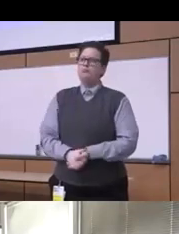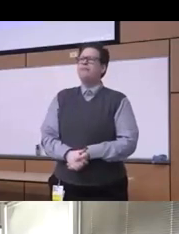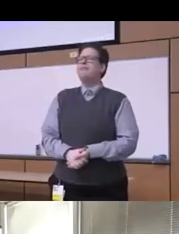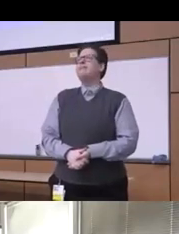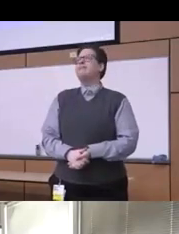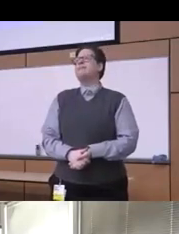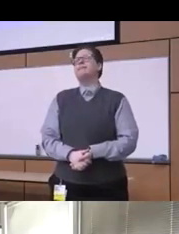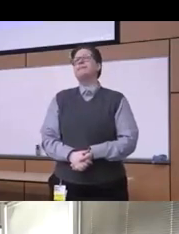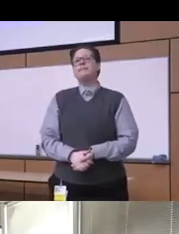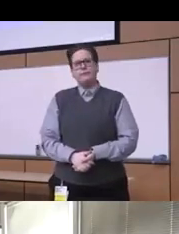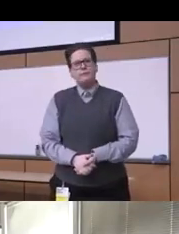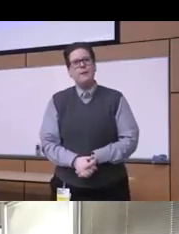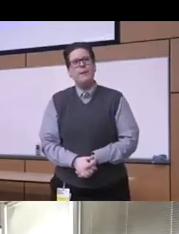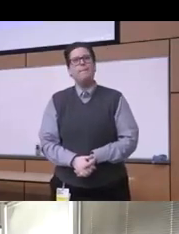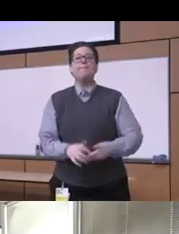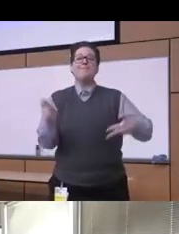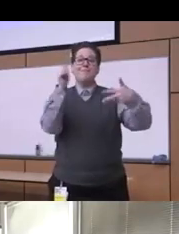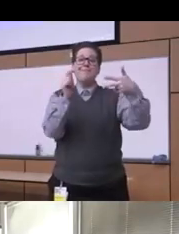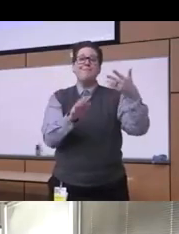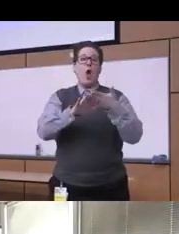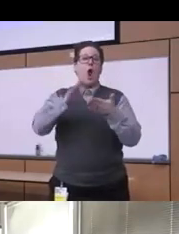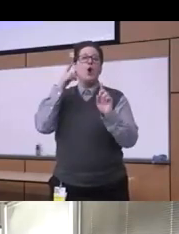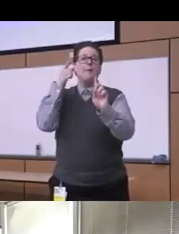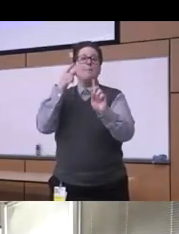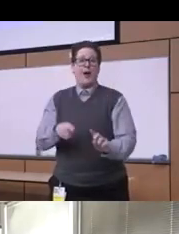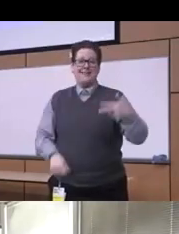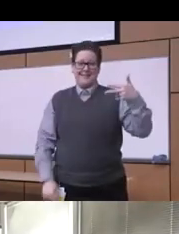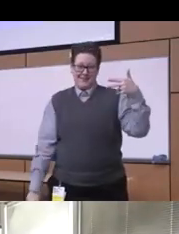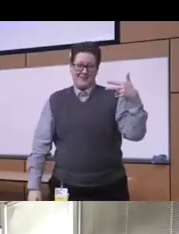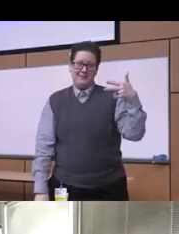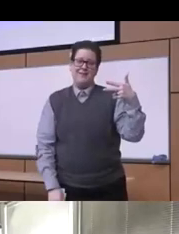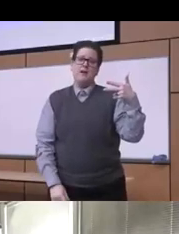so these are the learning objectives that so the the bottom line here I'm gonna give you